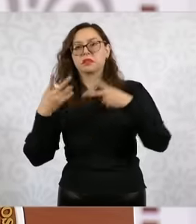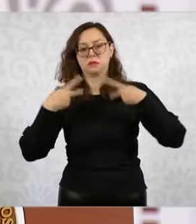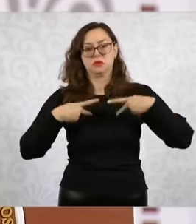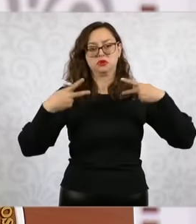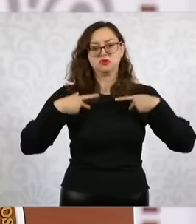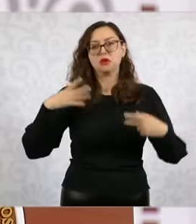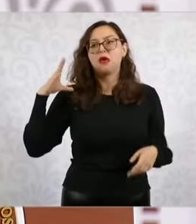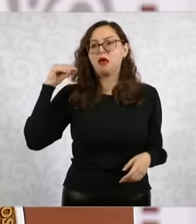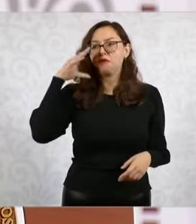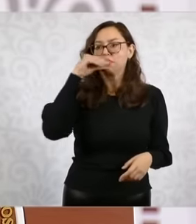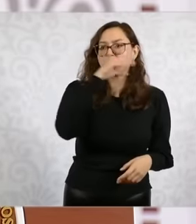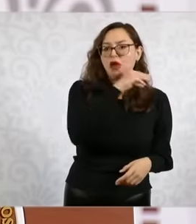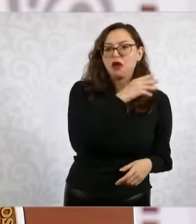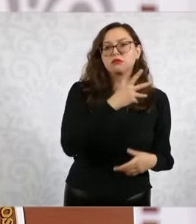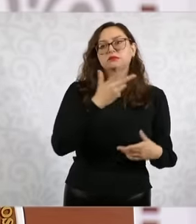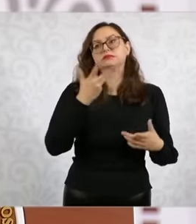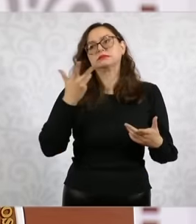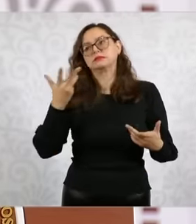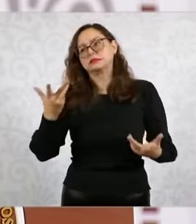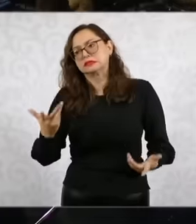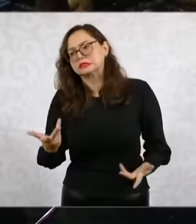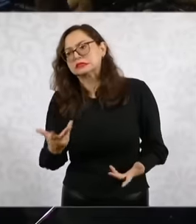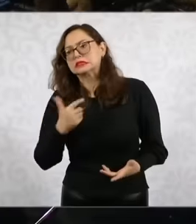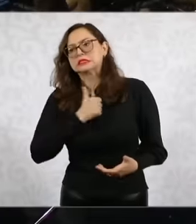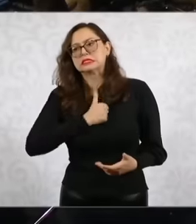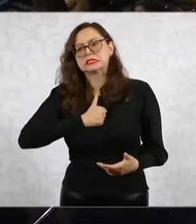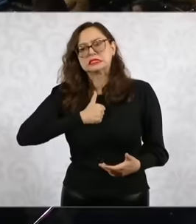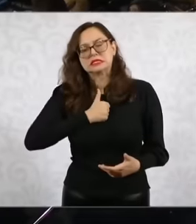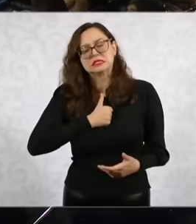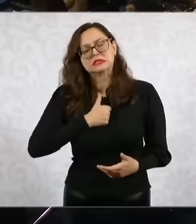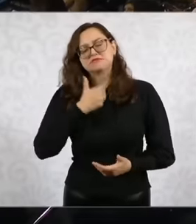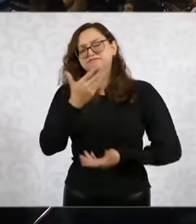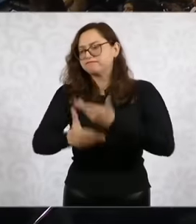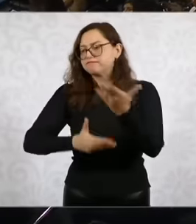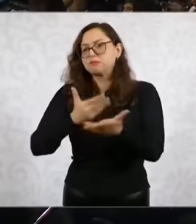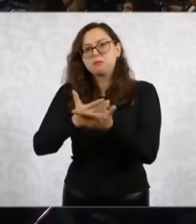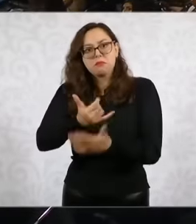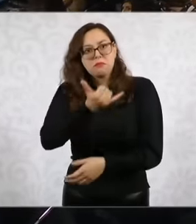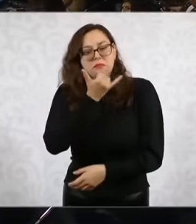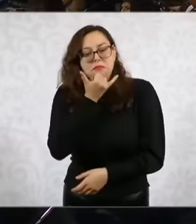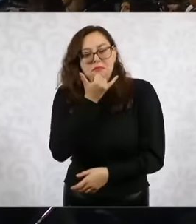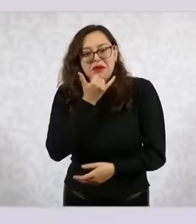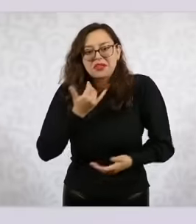the atrocities that were committed and the countries of Europe have made apologies